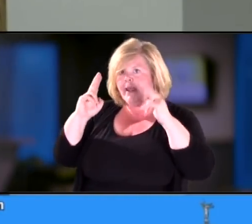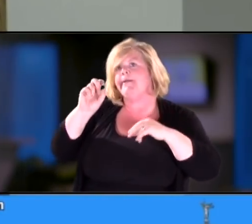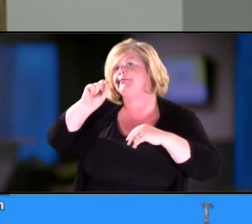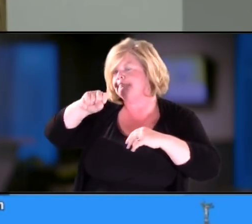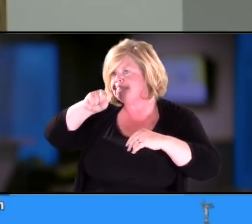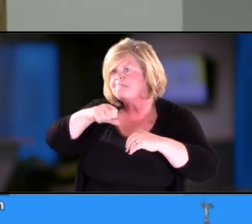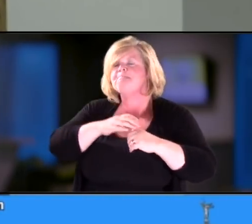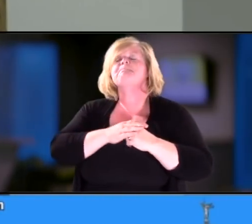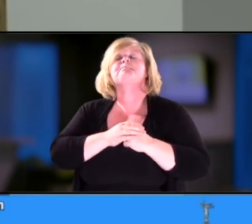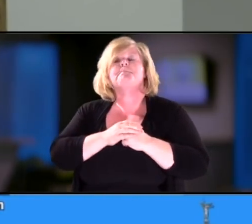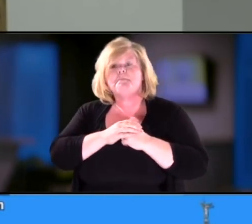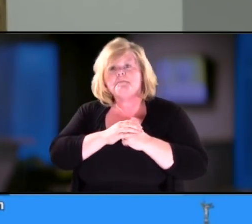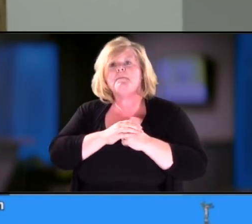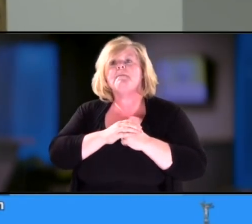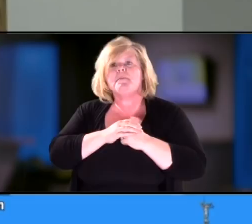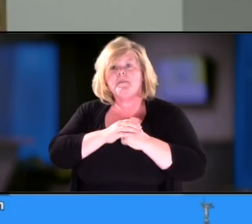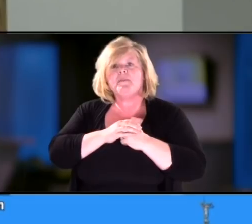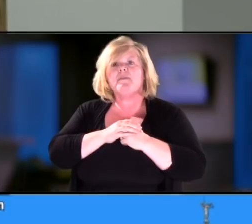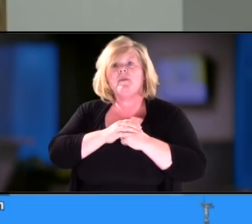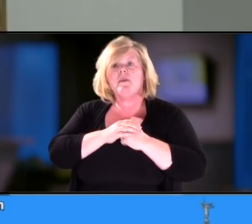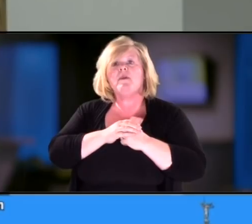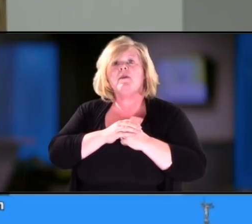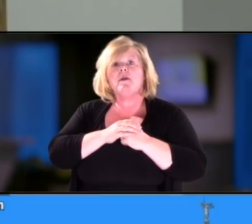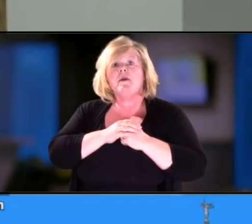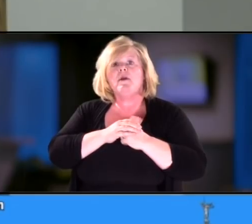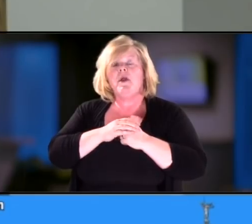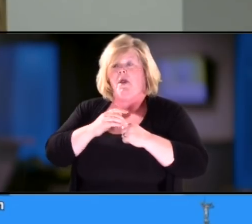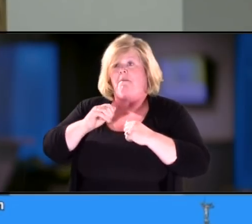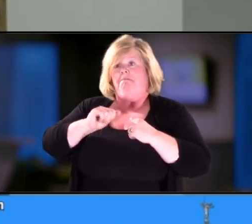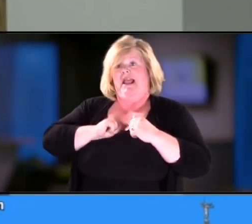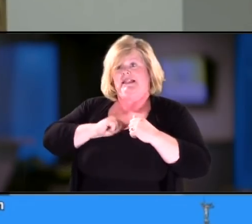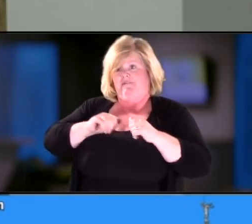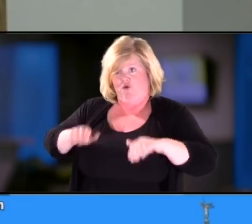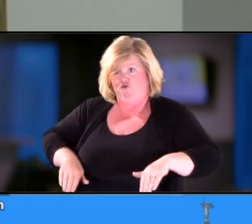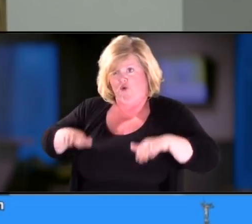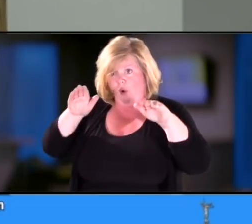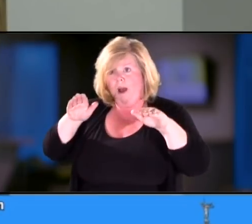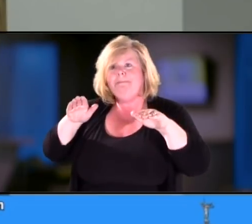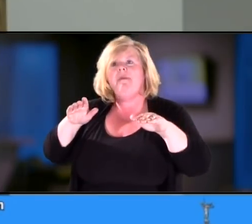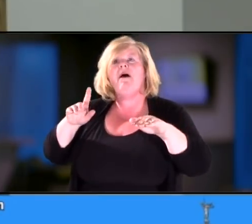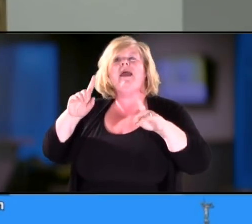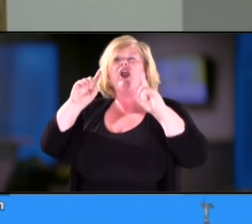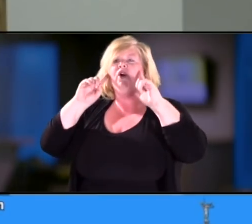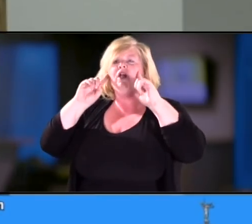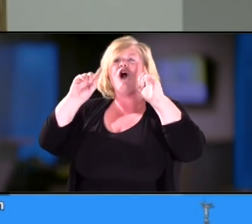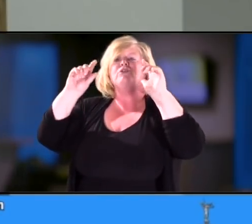I have two of them. I grew up with progressive hearing loss,